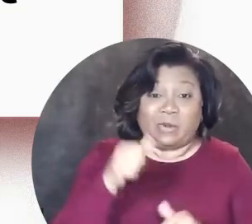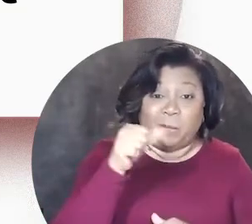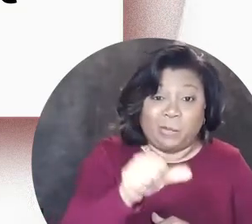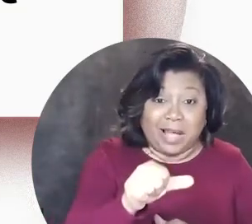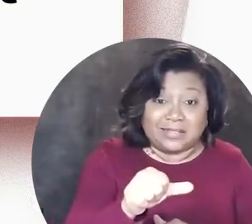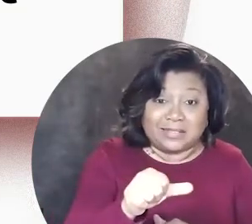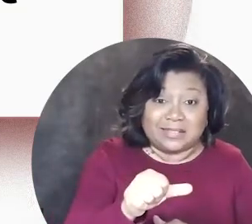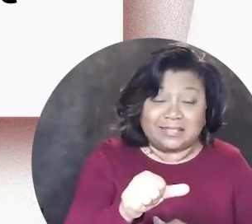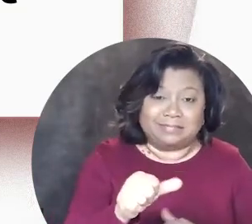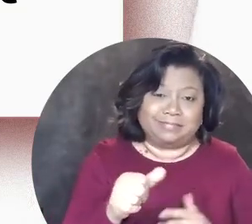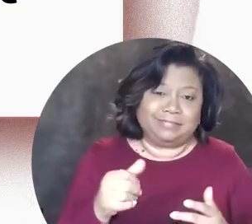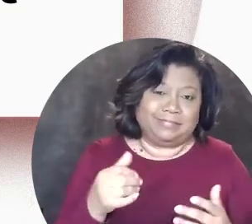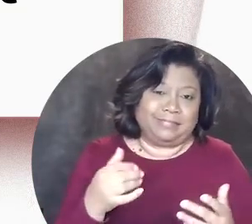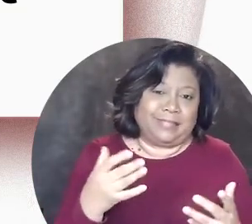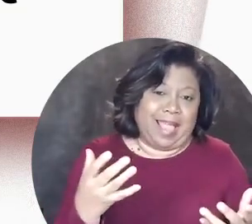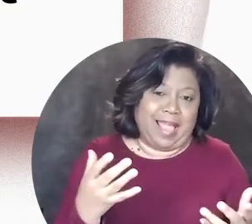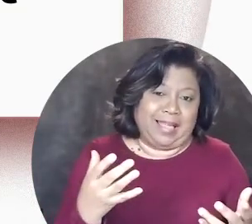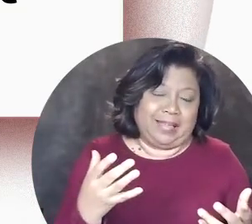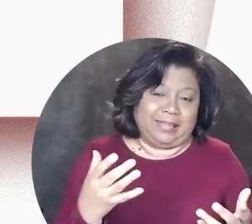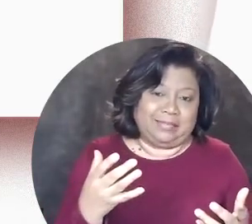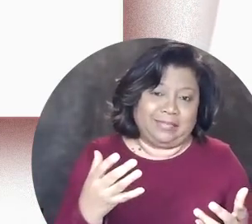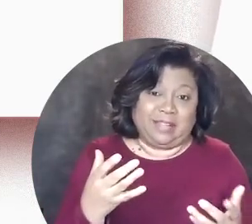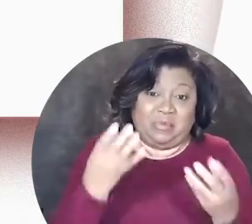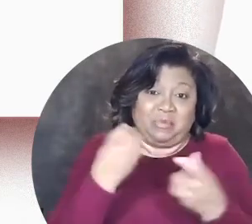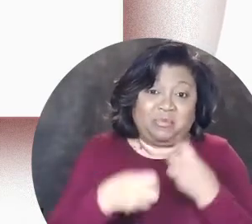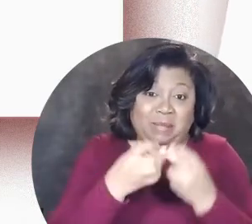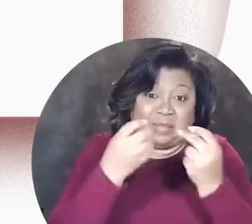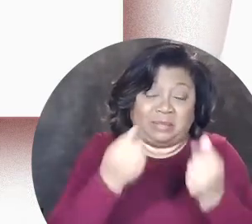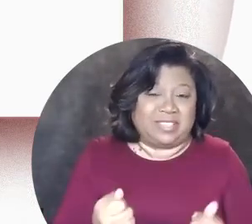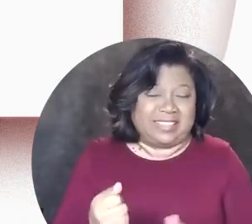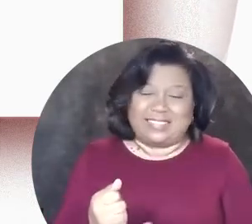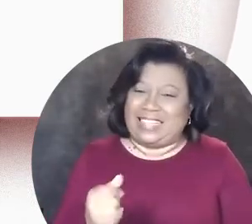put this accessible button here and problem solved